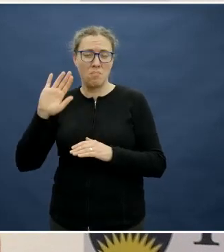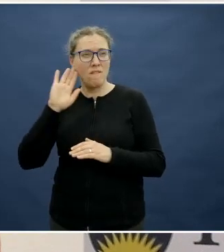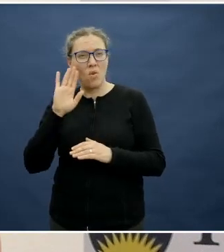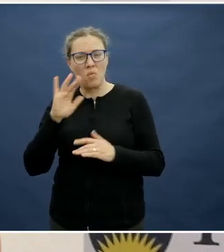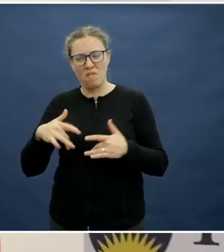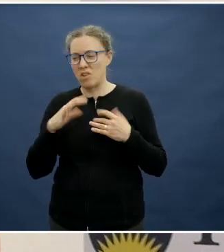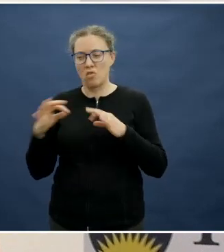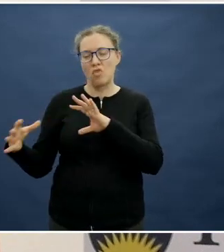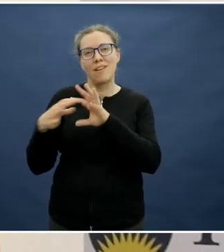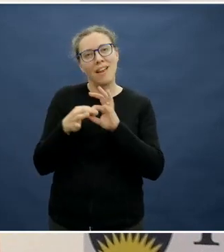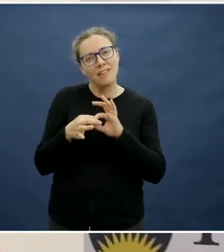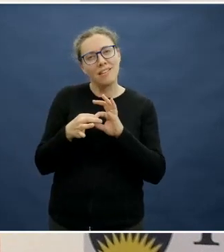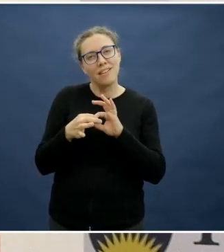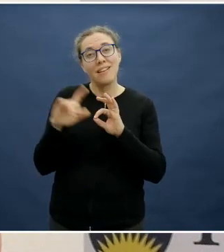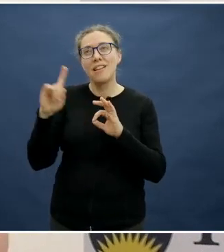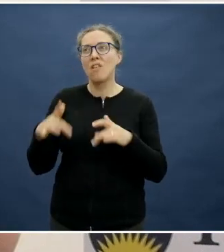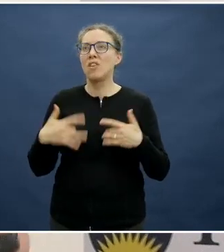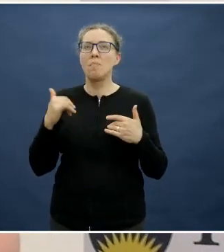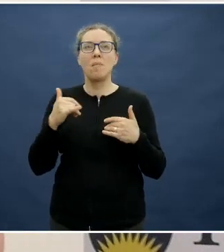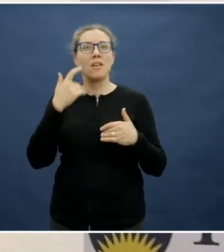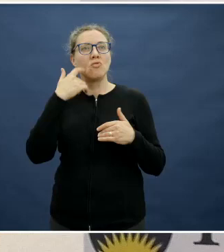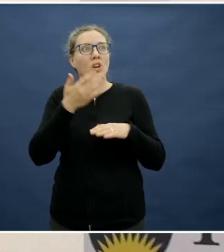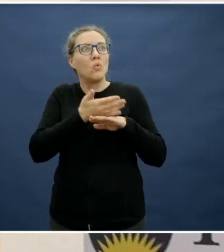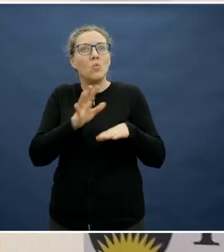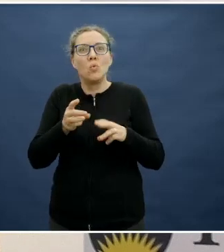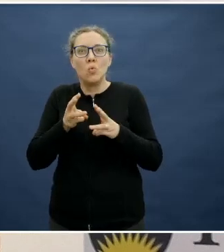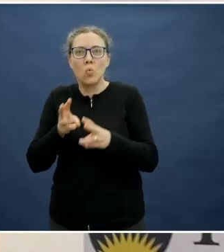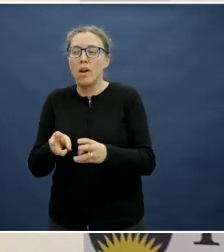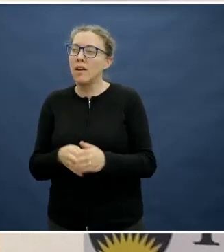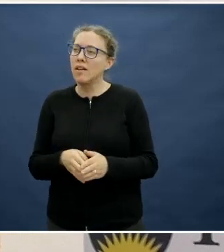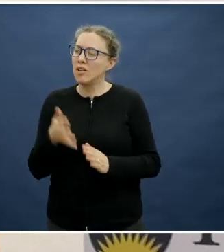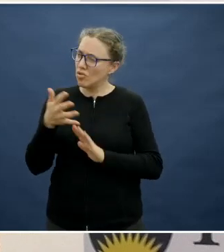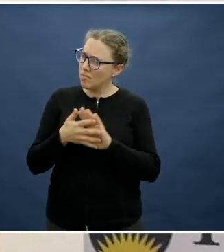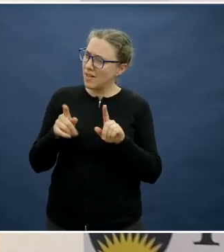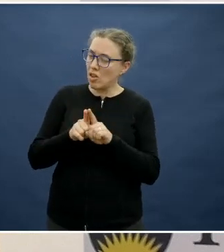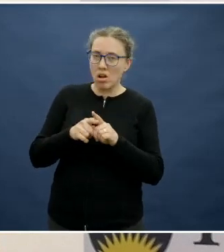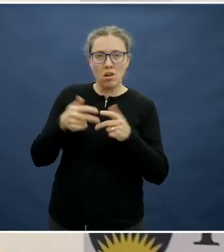Do you mean like the restaurant type idea inside a school, for example?